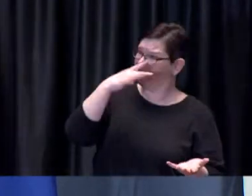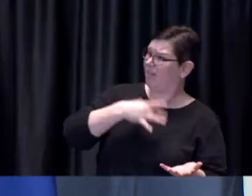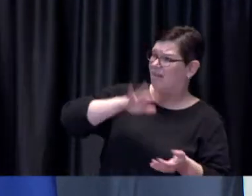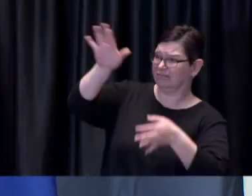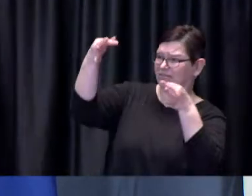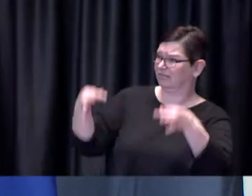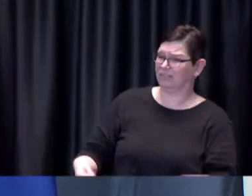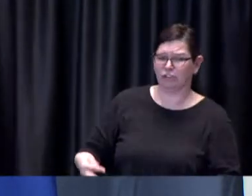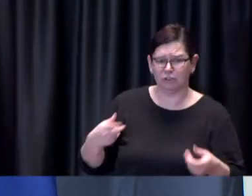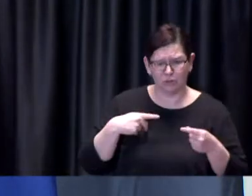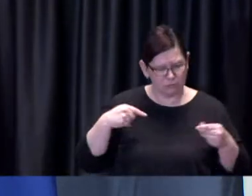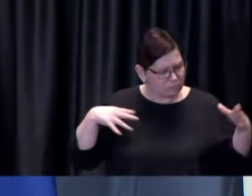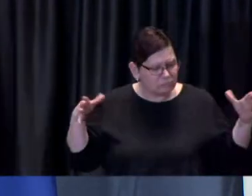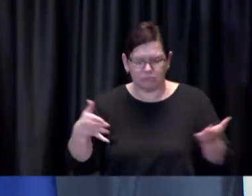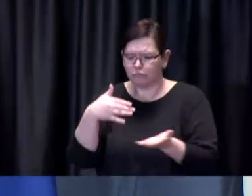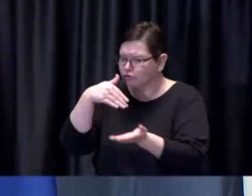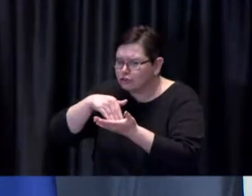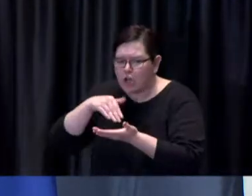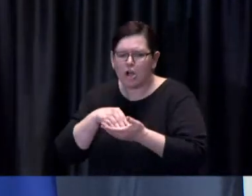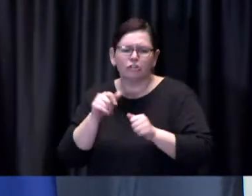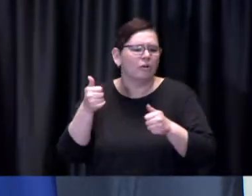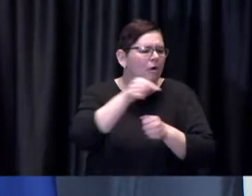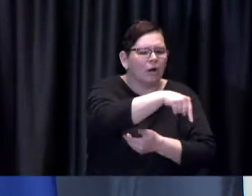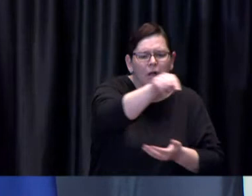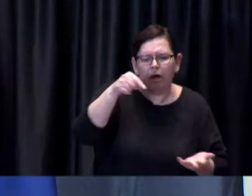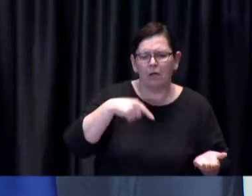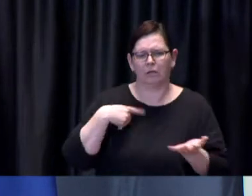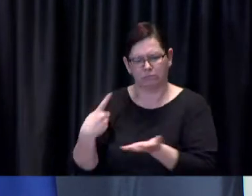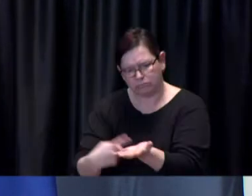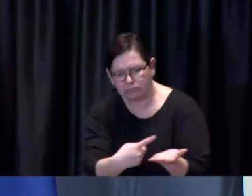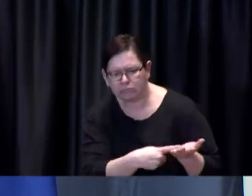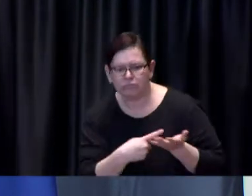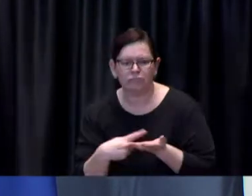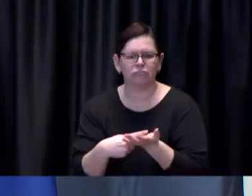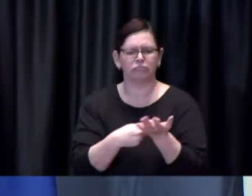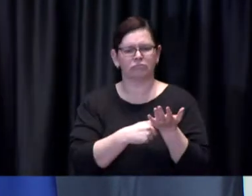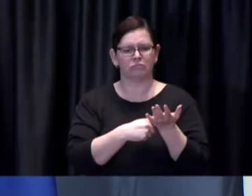but let's not speculate on that let's understand that the provinces said that on April 12th they would